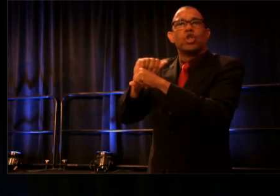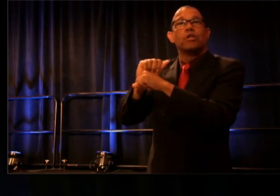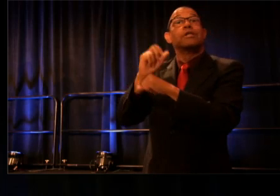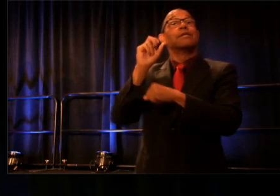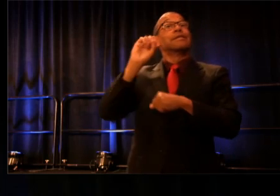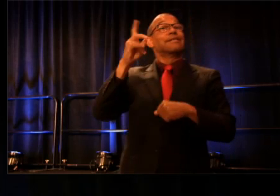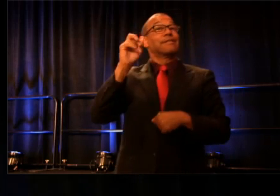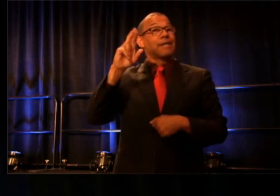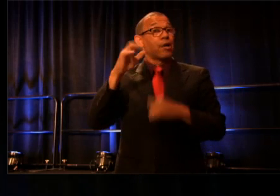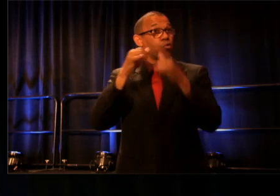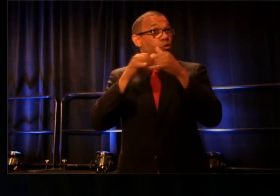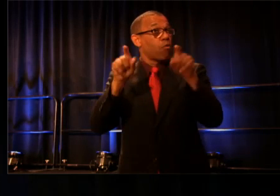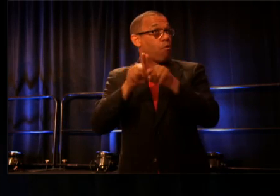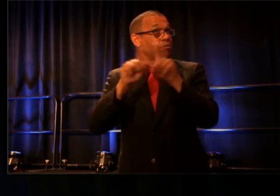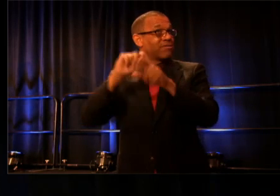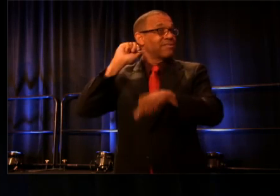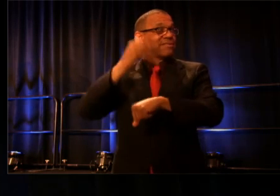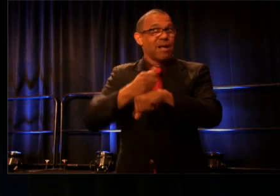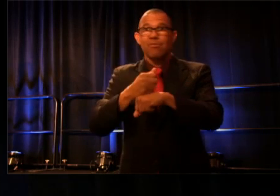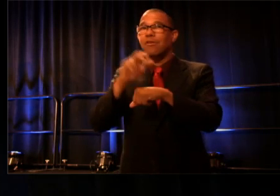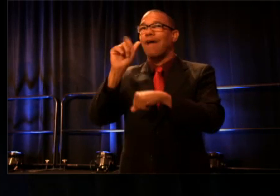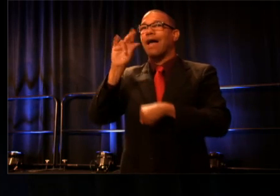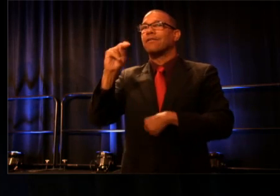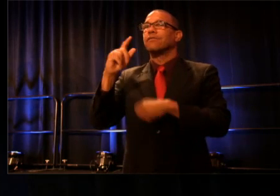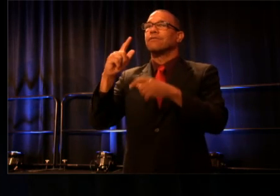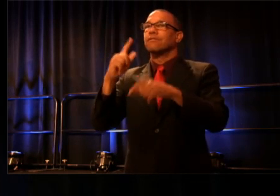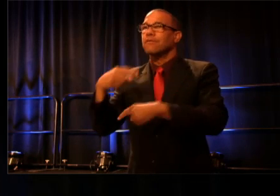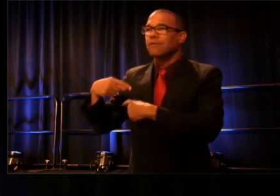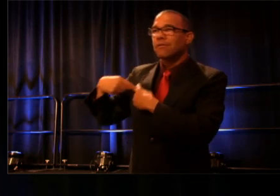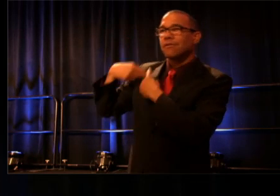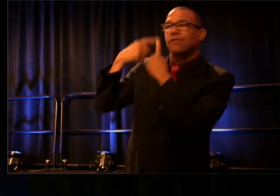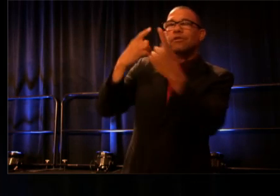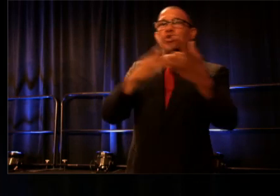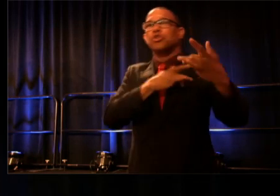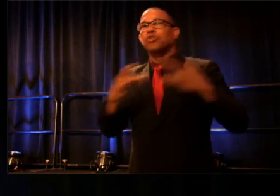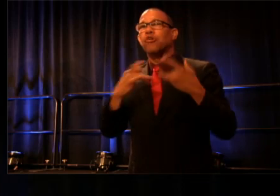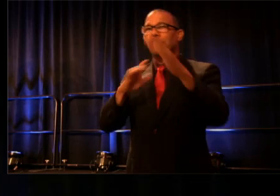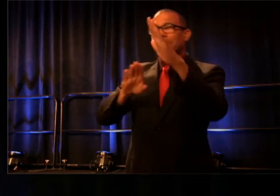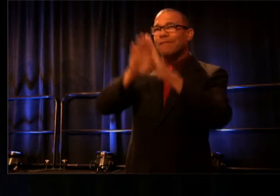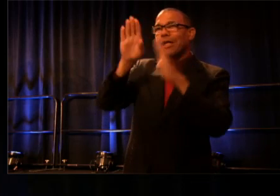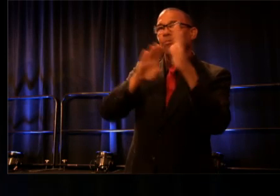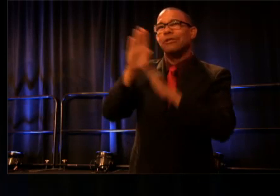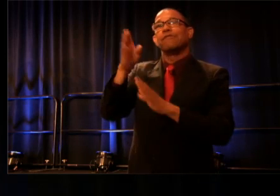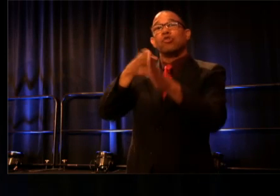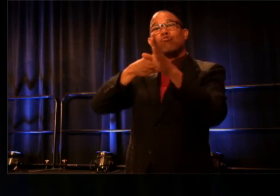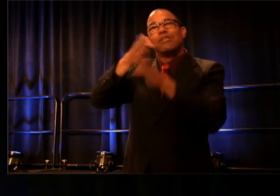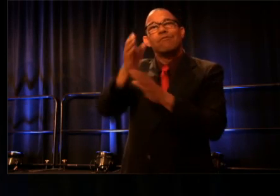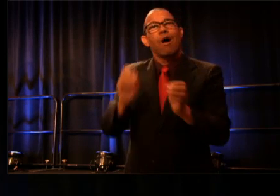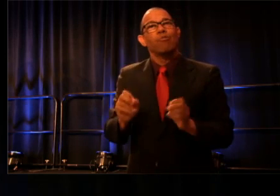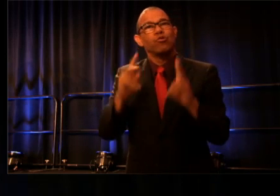in recognition of Alan's lifelong concern for the development of career opportunities for young artists,